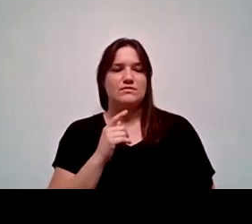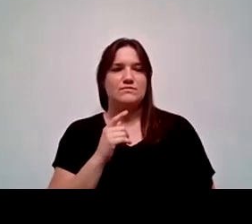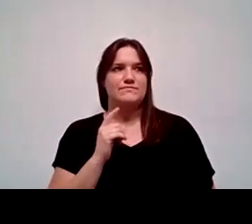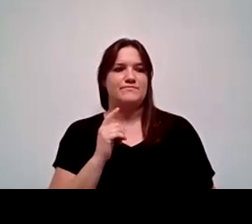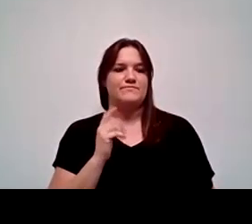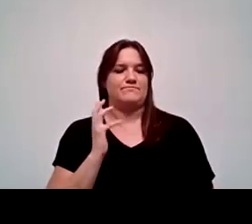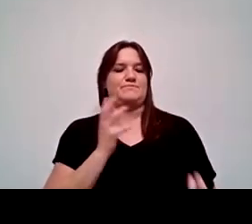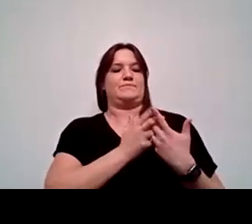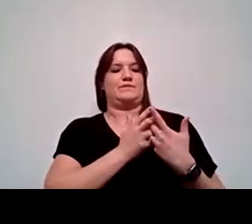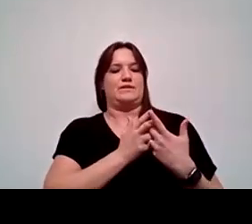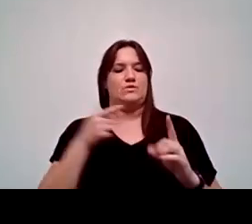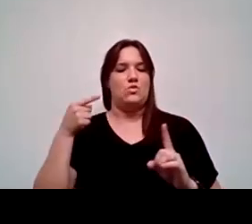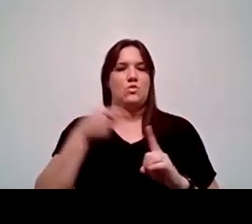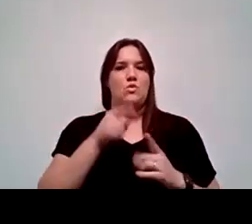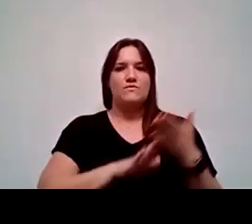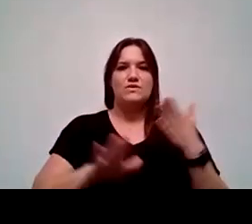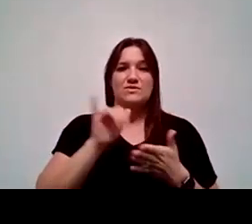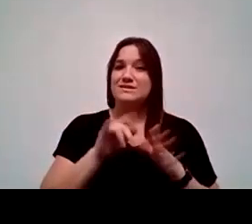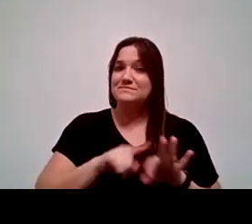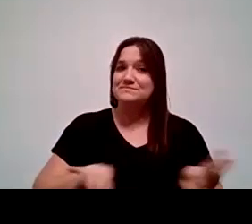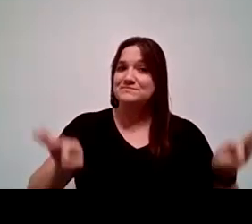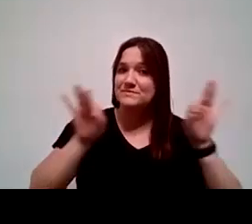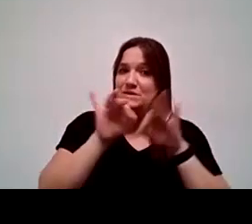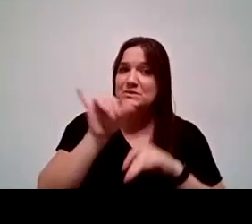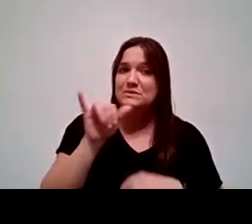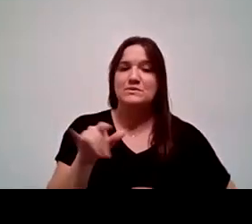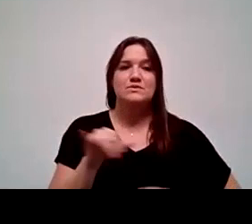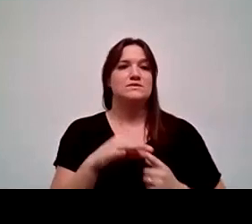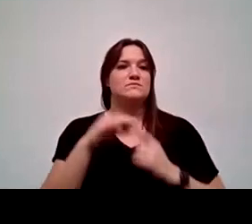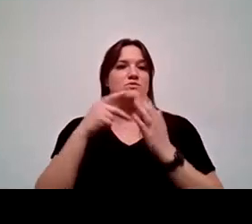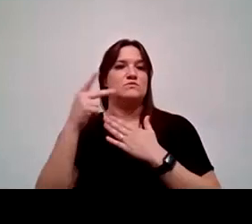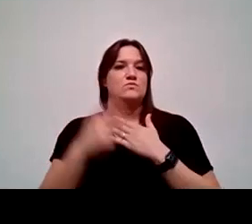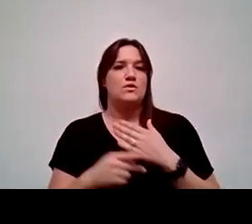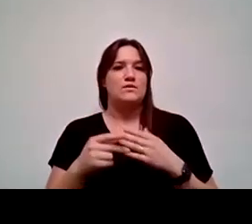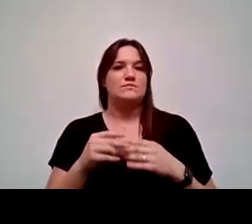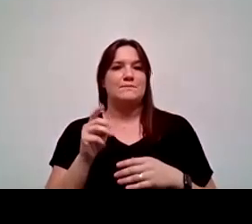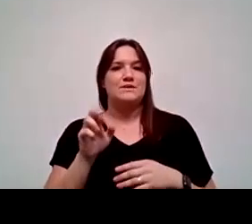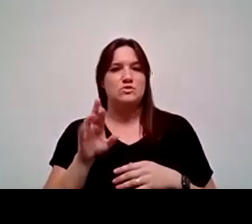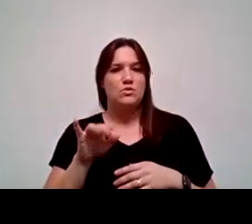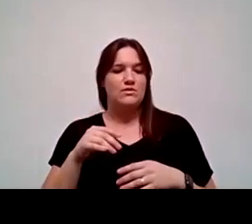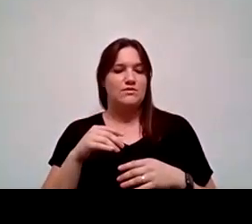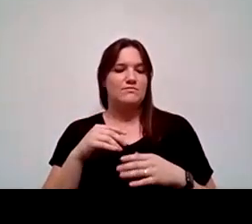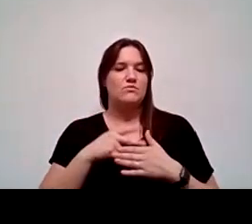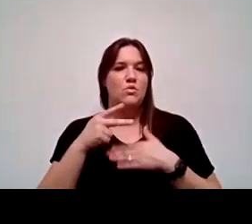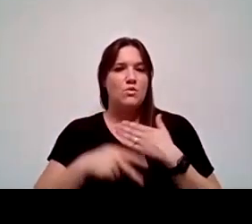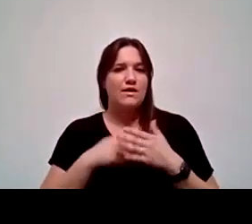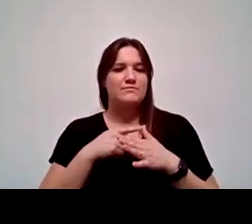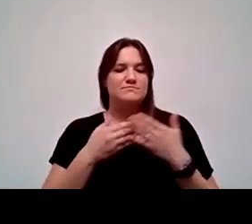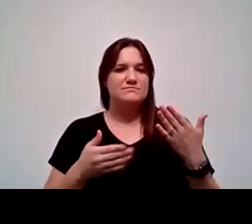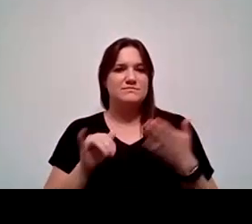so that that's super important. And then we have special programs like mentoring programs and things of that nature so that we could make sure that we